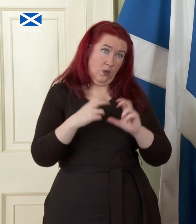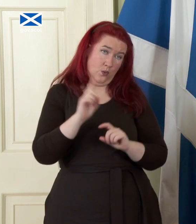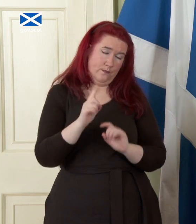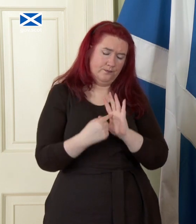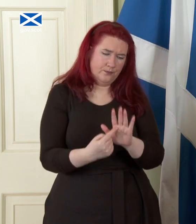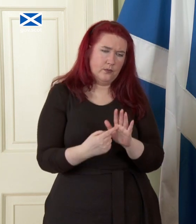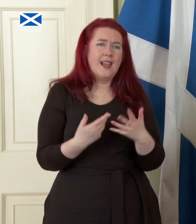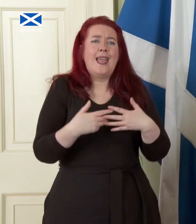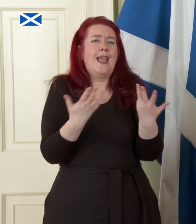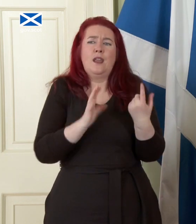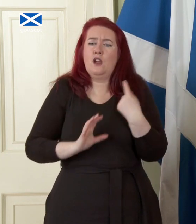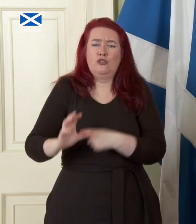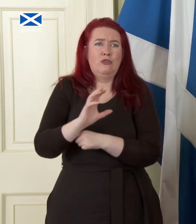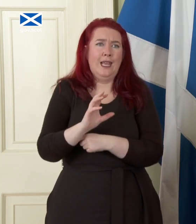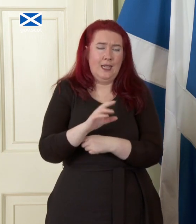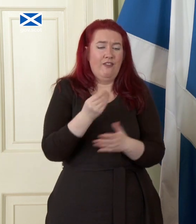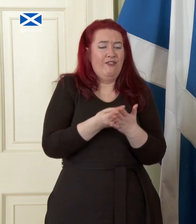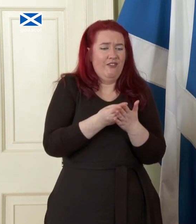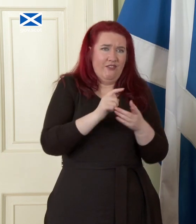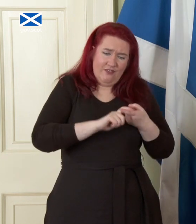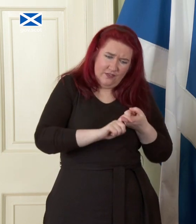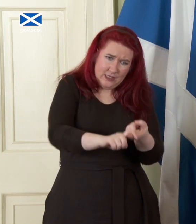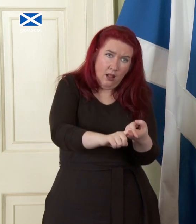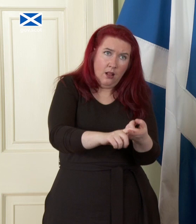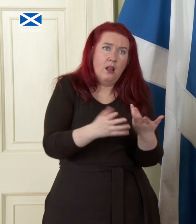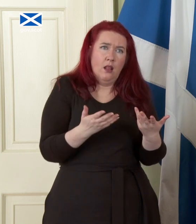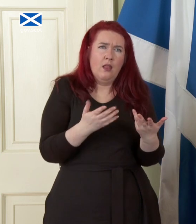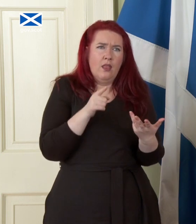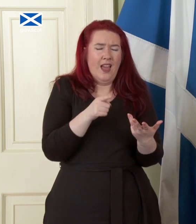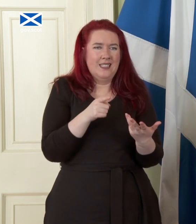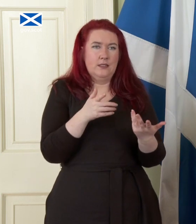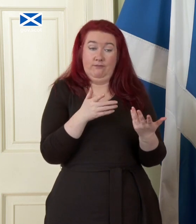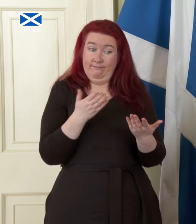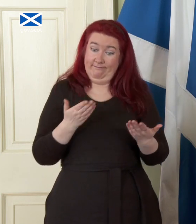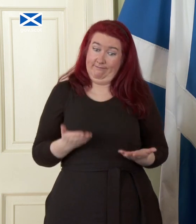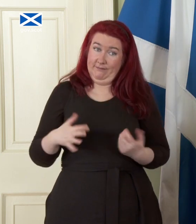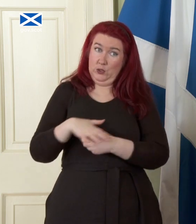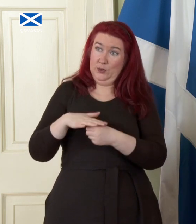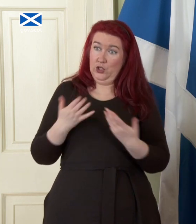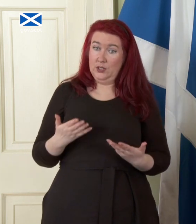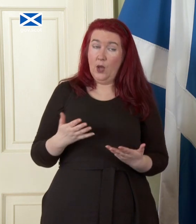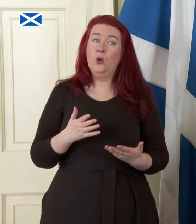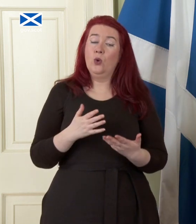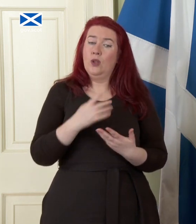being fiscally sustainable is particularly in the times we live in right now challenging but